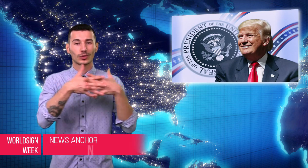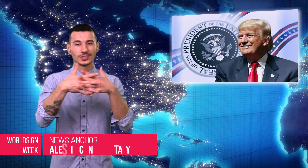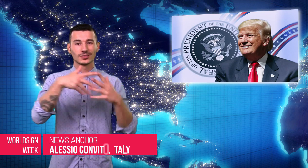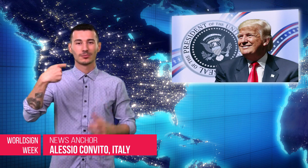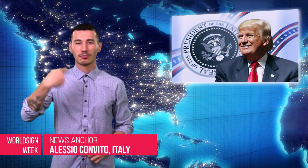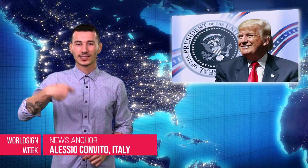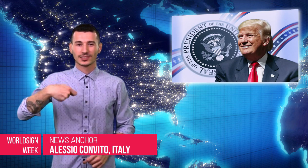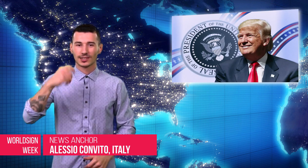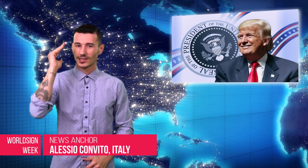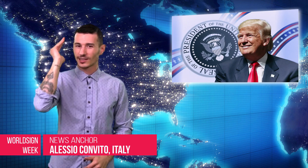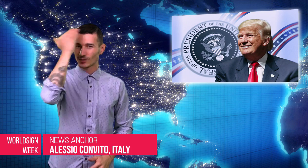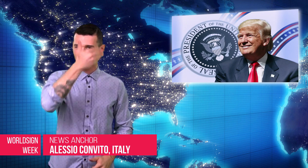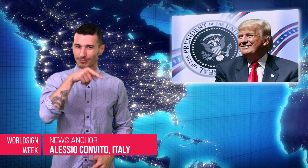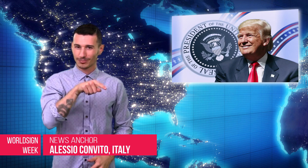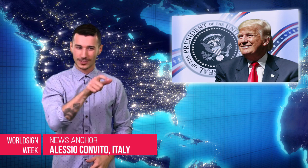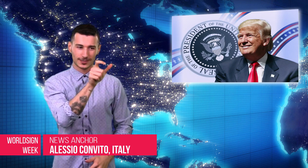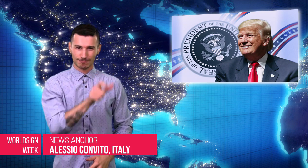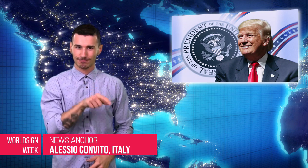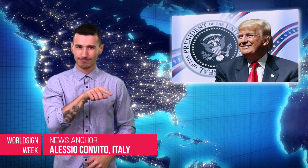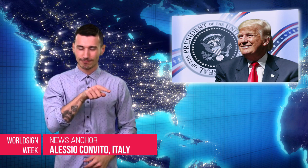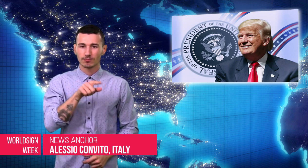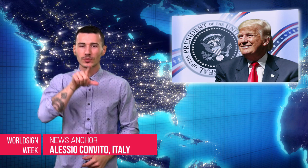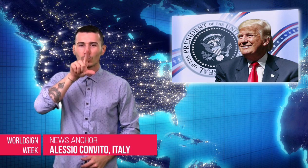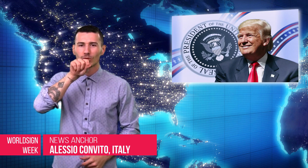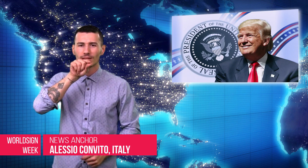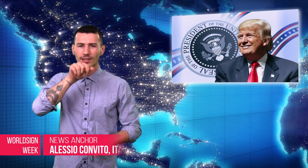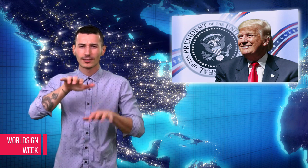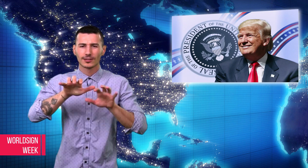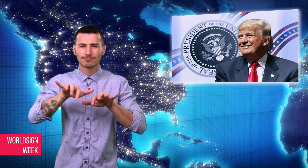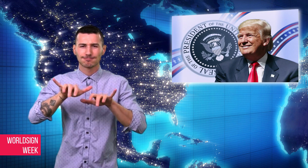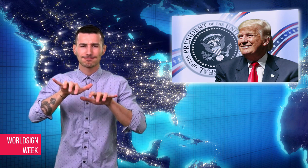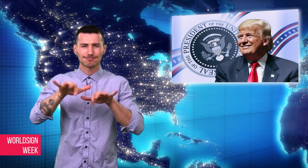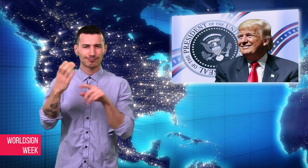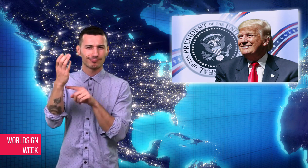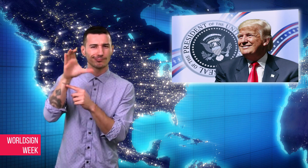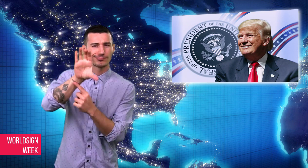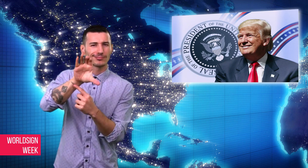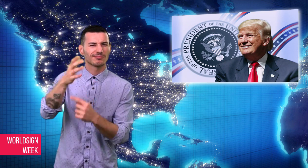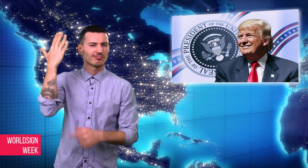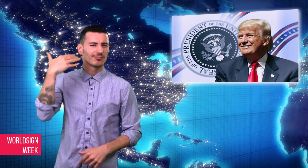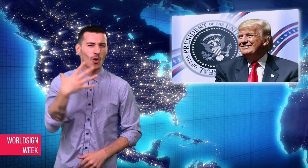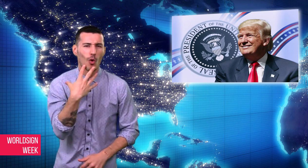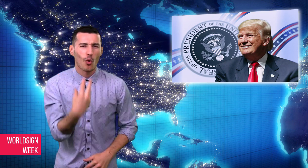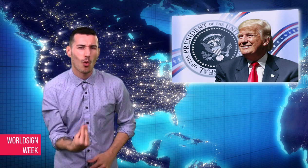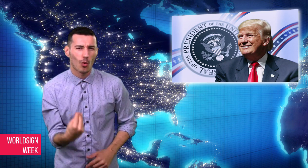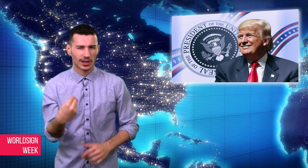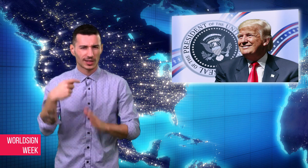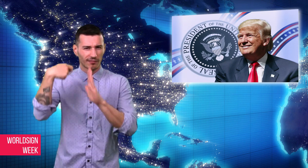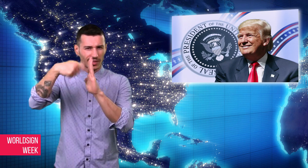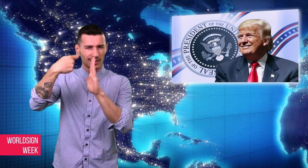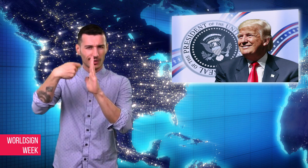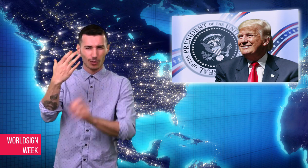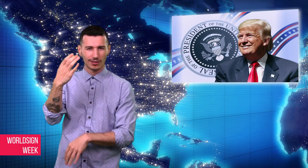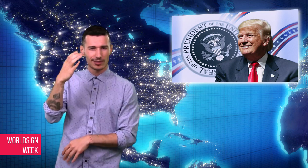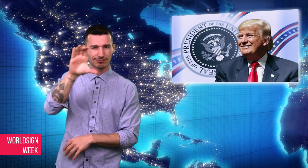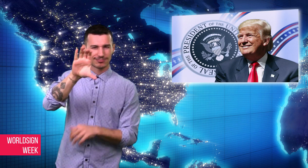Alessio: US President Donald Trump tweeted an old video clip of himself